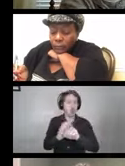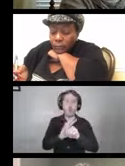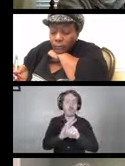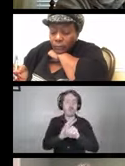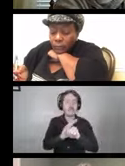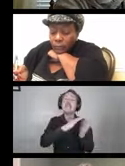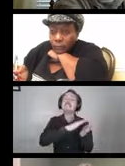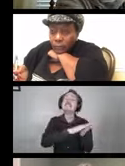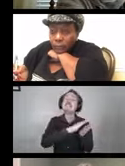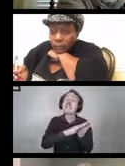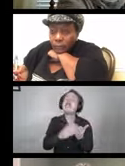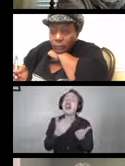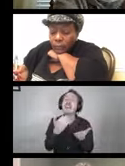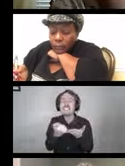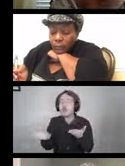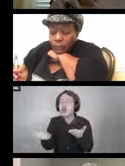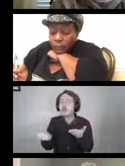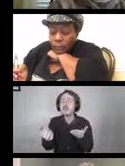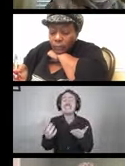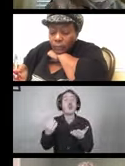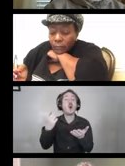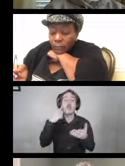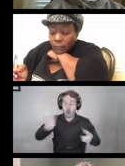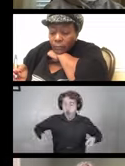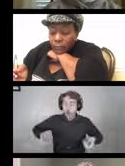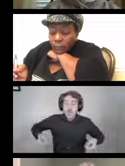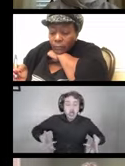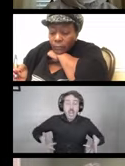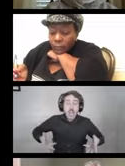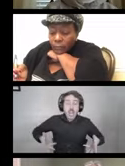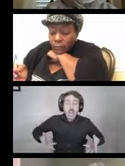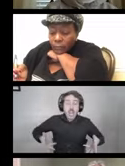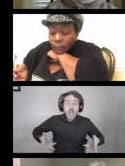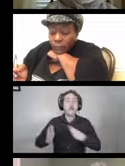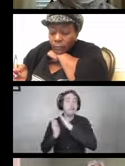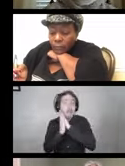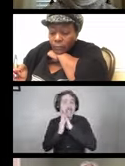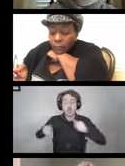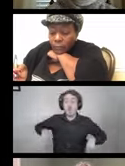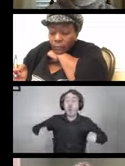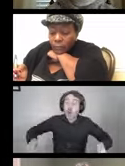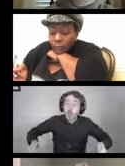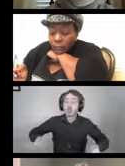Sanitizing devices is a top priority